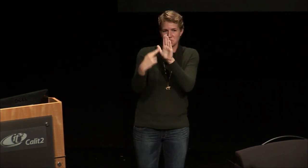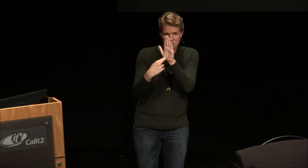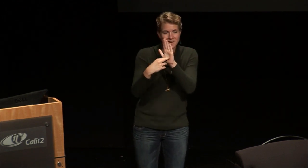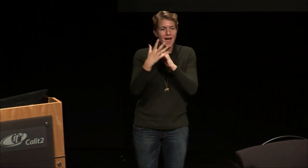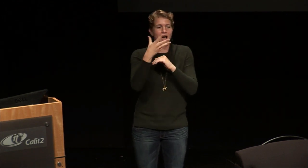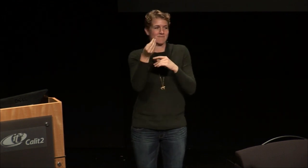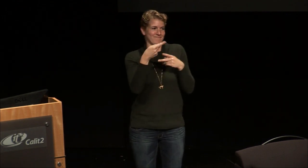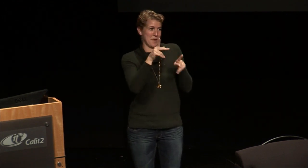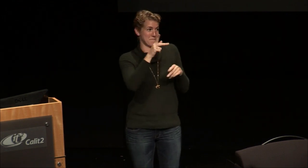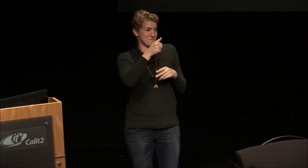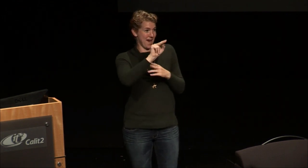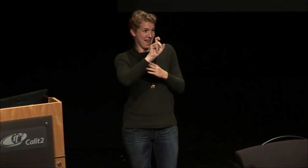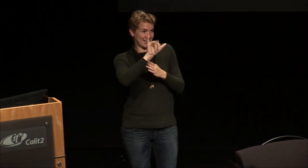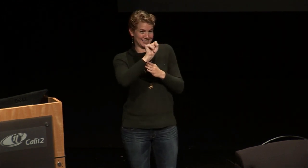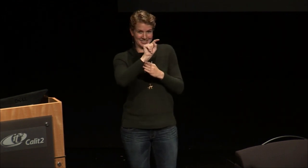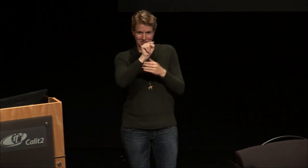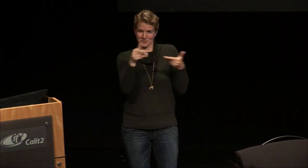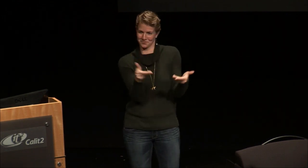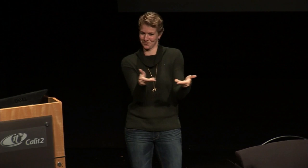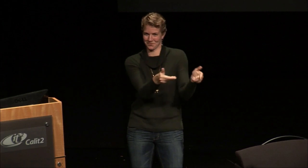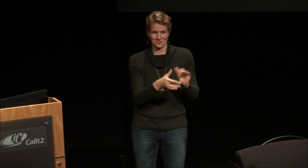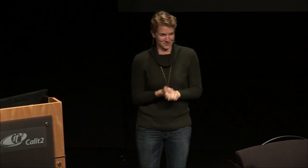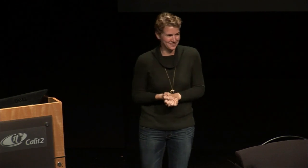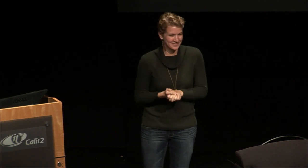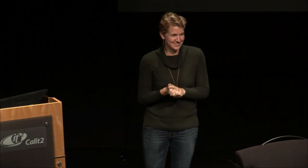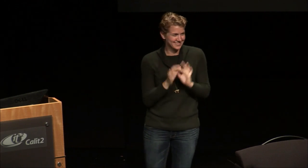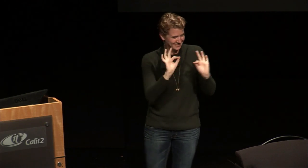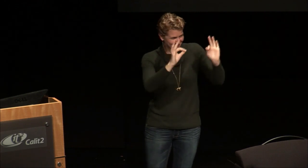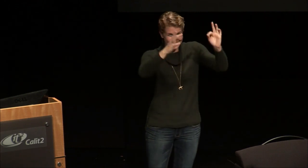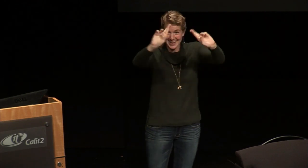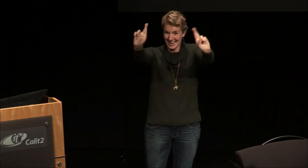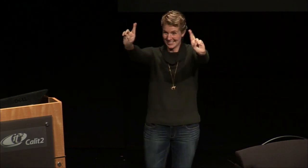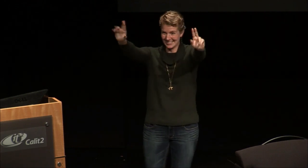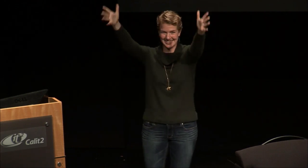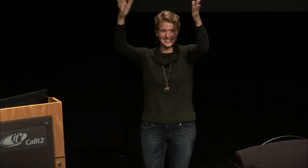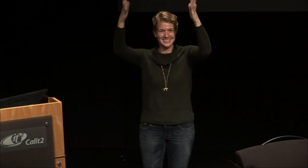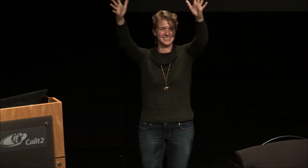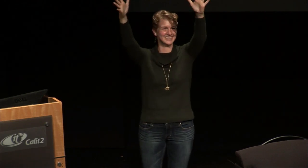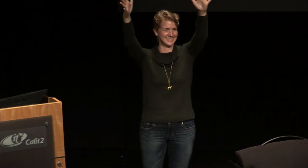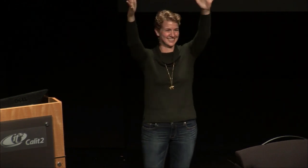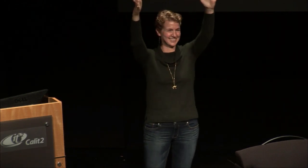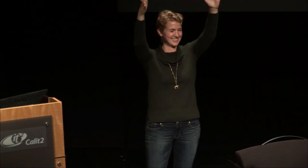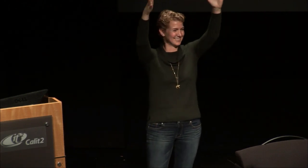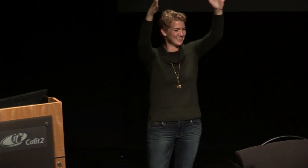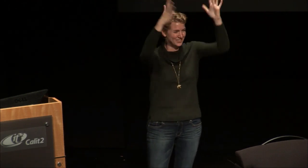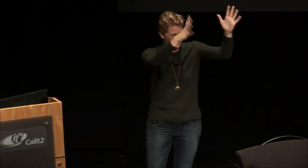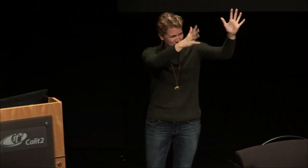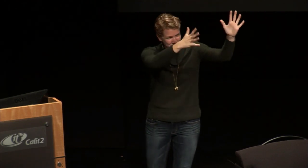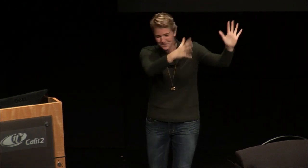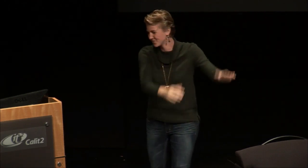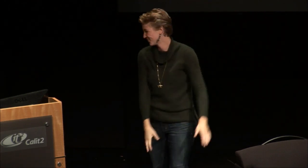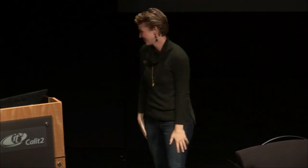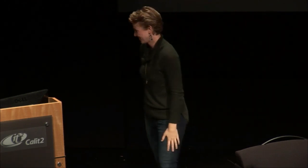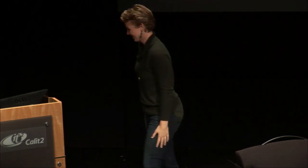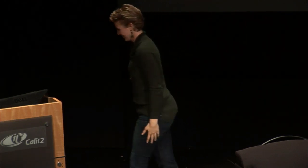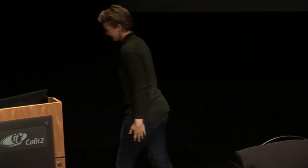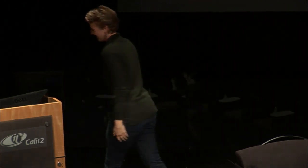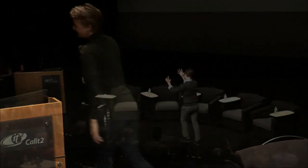explain it about the format and introducing the panelists everybody ready let's welcome Wink.